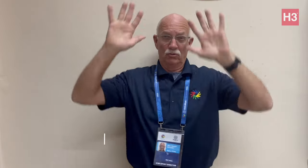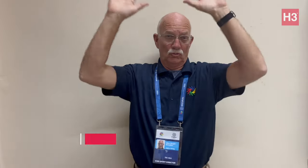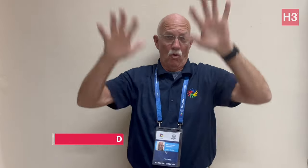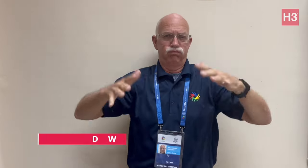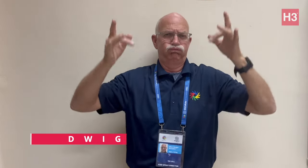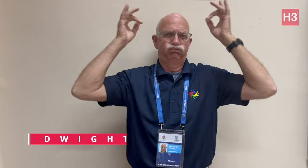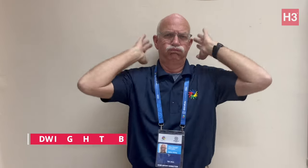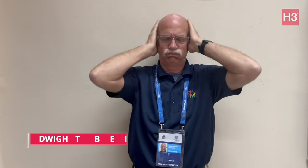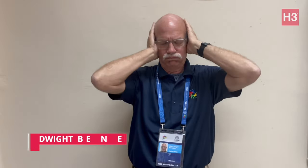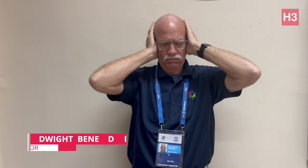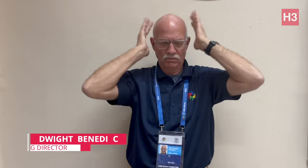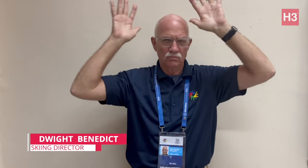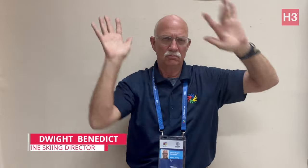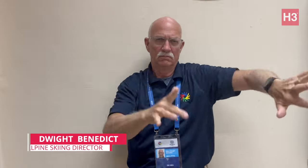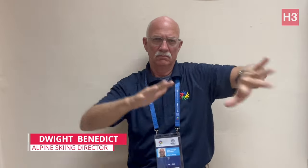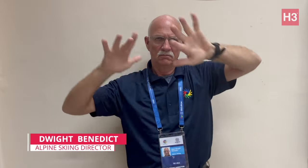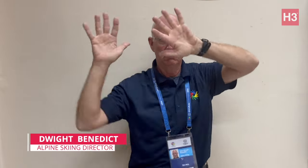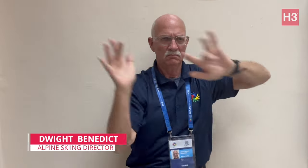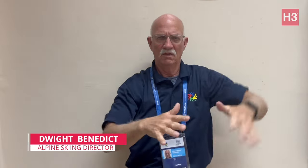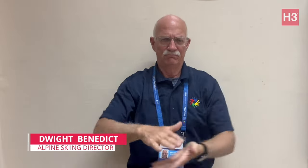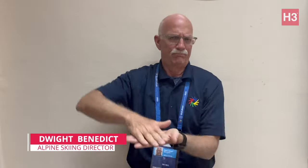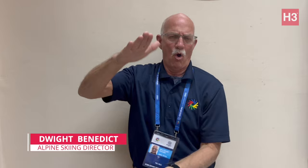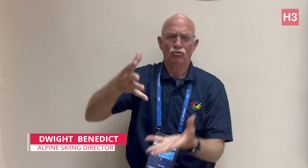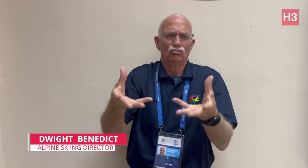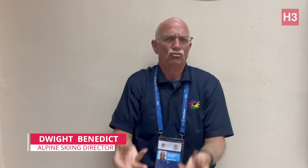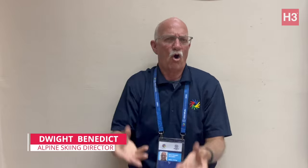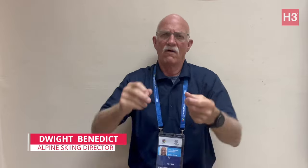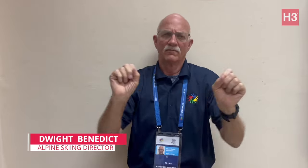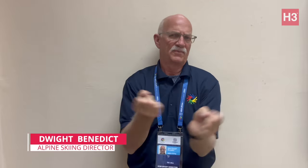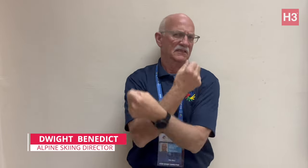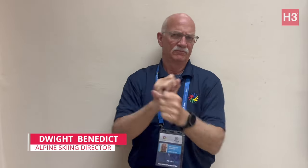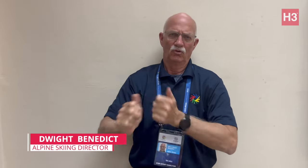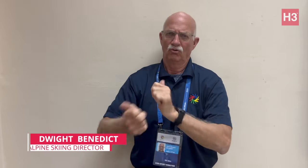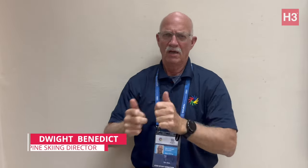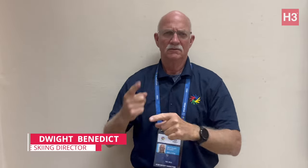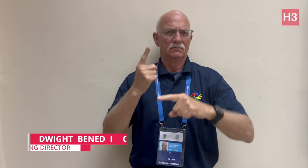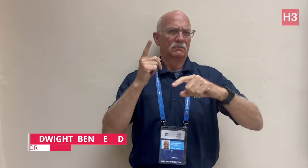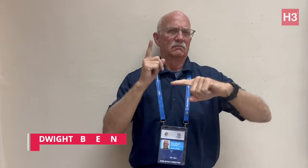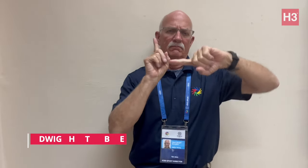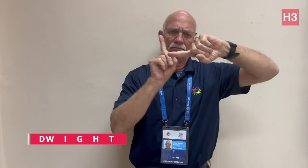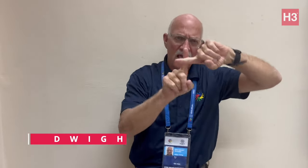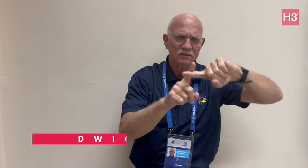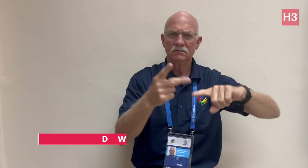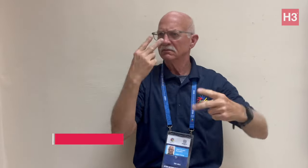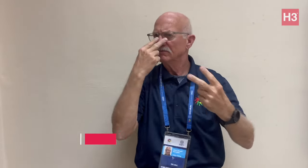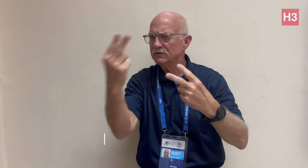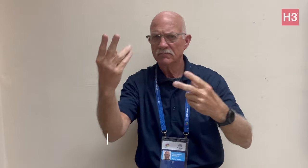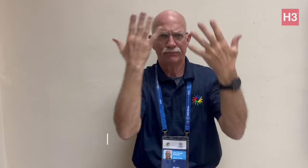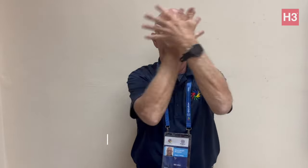[Dwight]: This morning there was heavy snow which made the snow softer and made the event impossible to compete in.